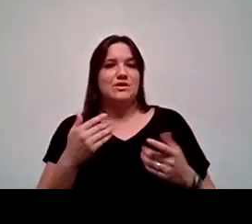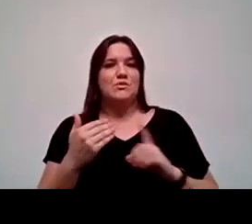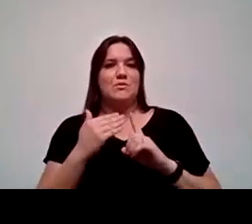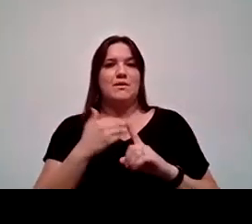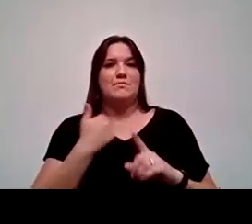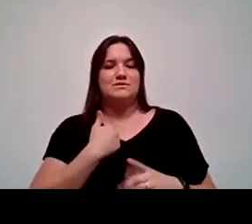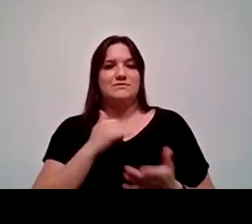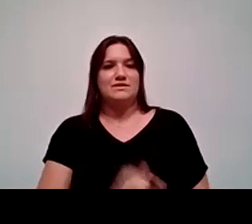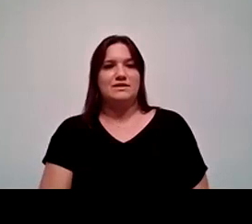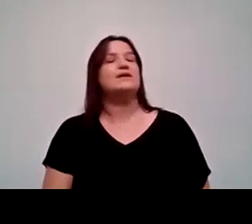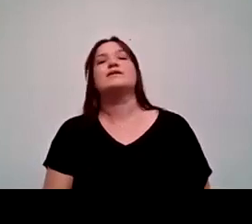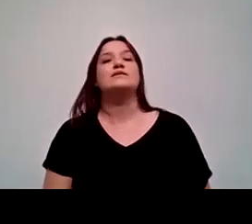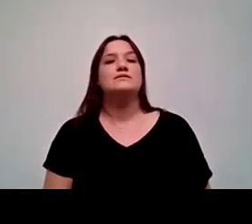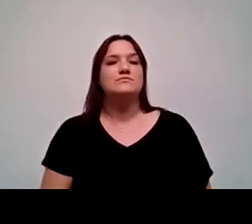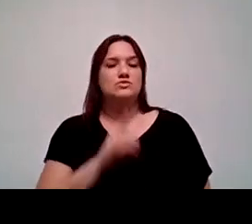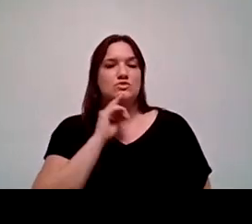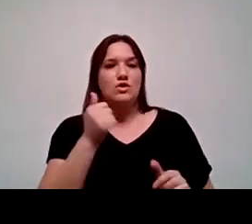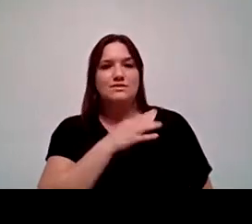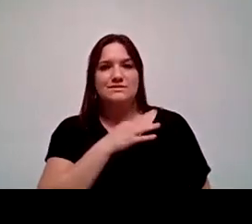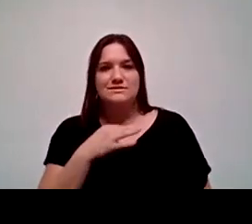and make sure that all the staff and managers are aware of that as well.